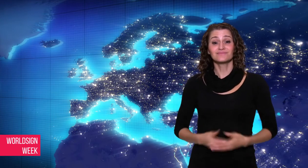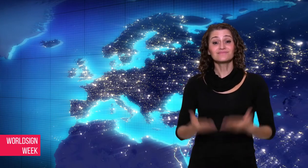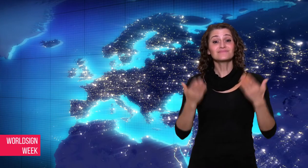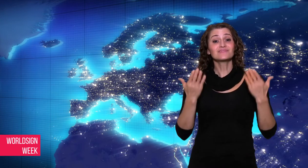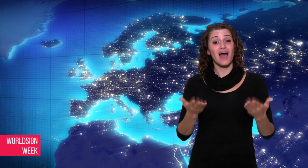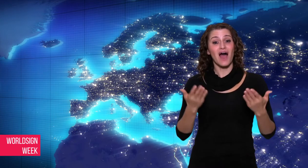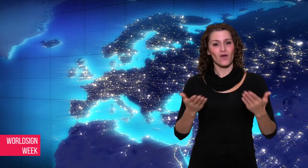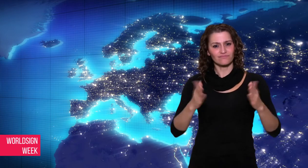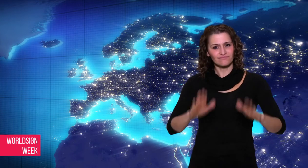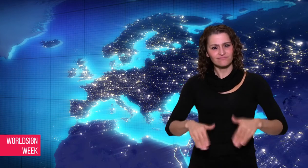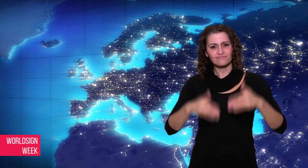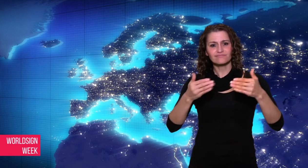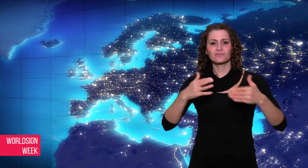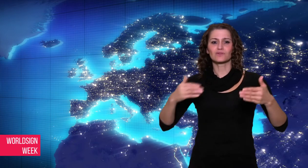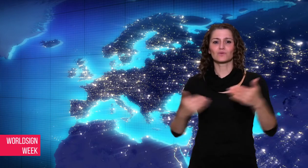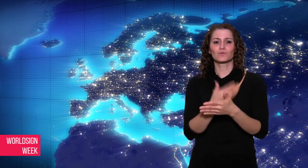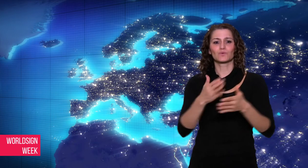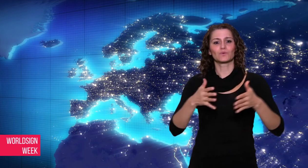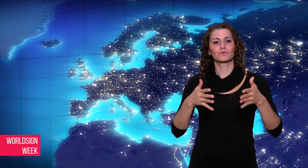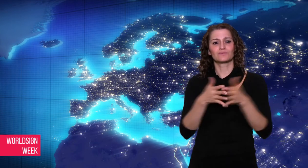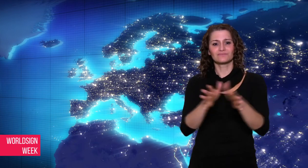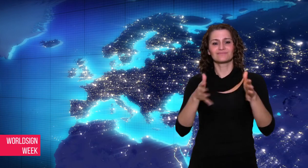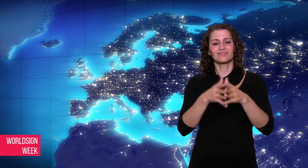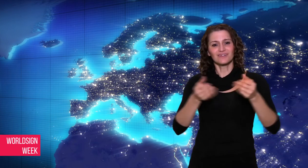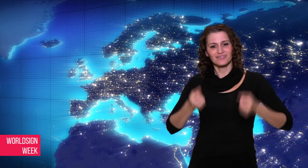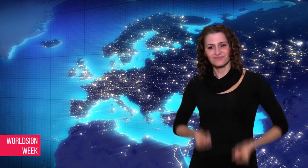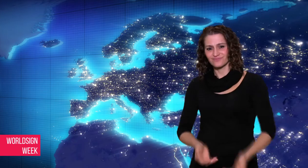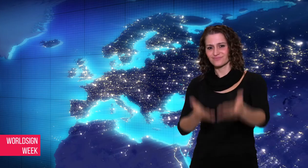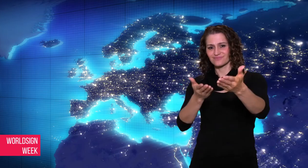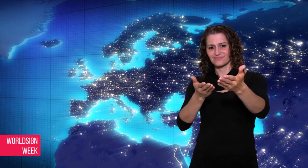Now, let’s go to next story.